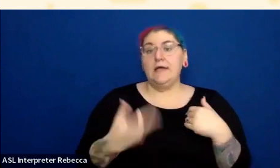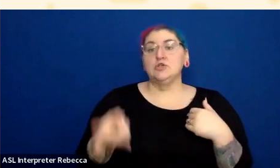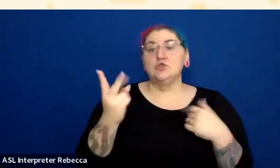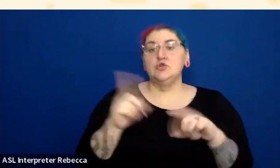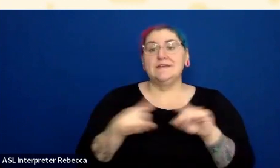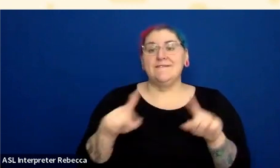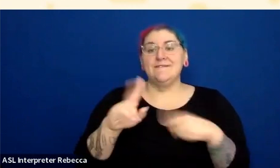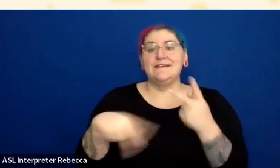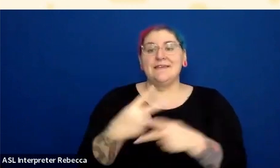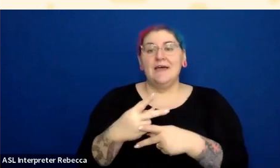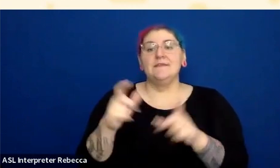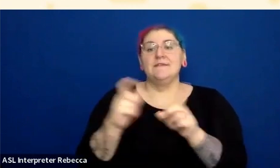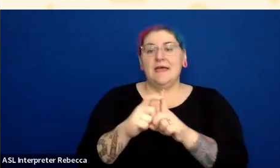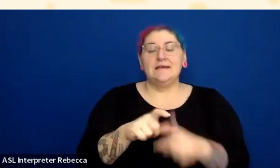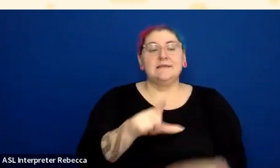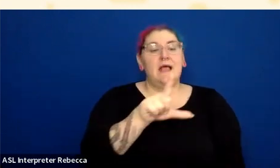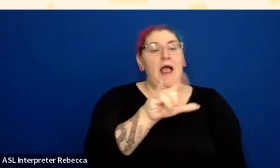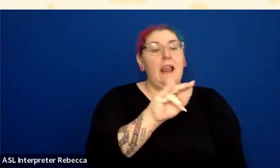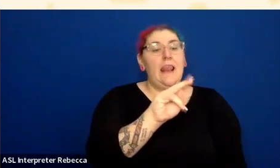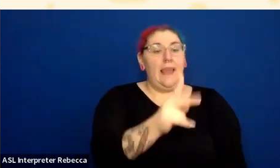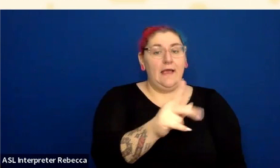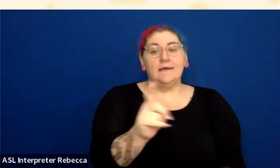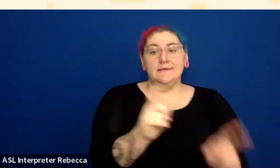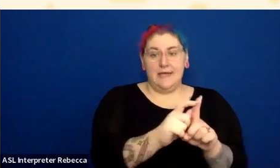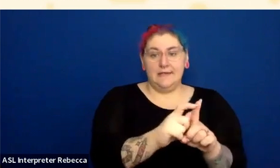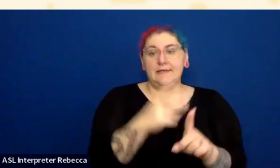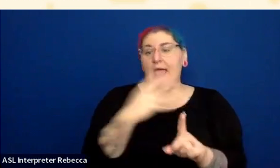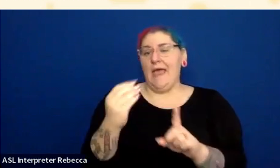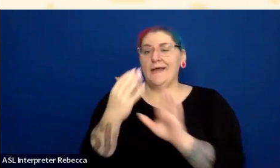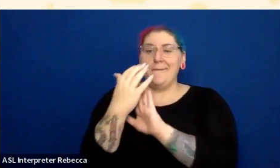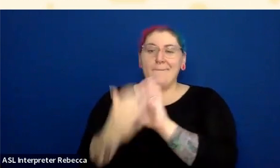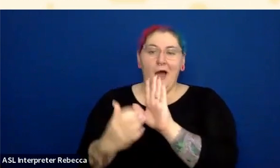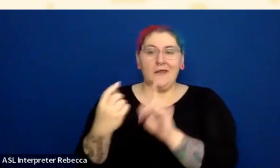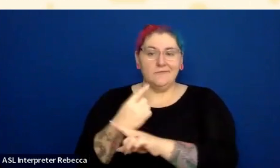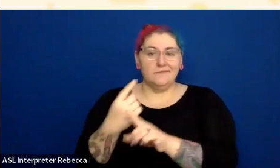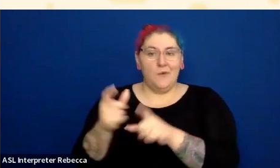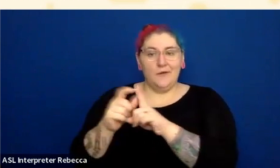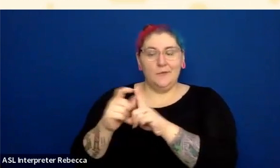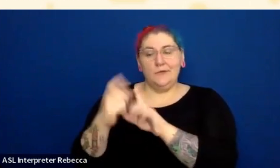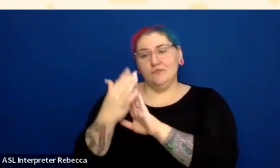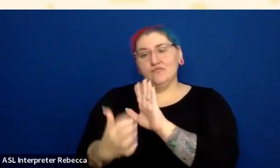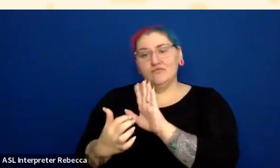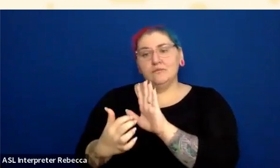So with link and body text, I've pre-populated this with the two colors that I've been using.